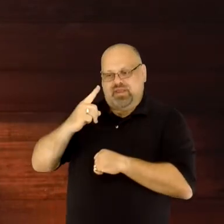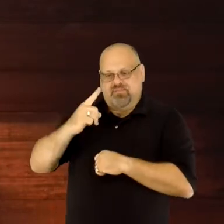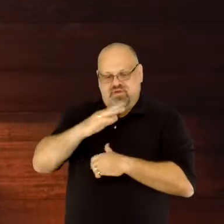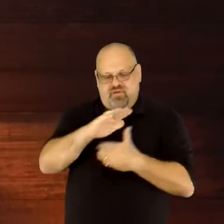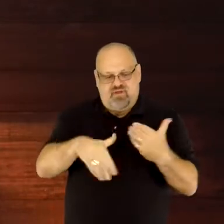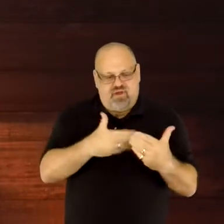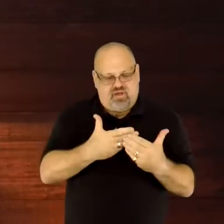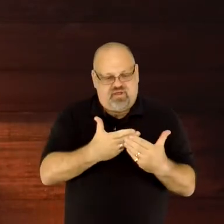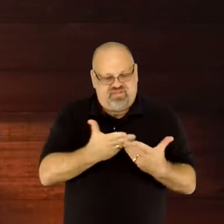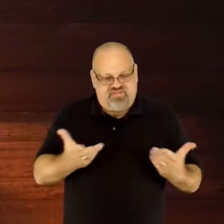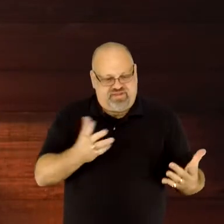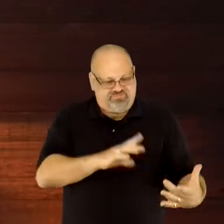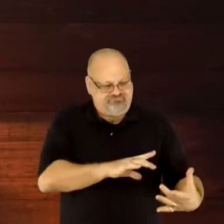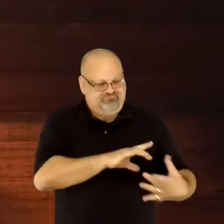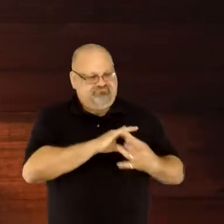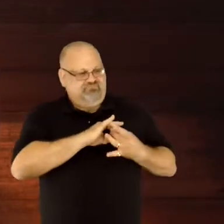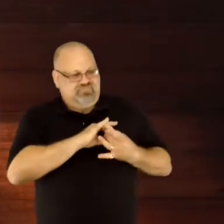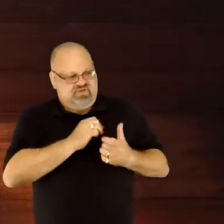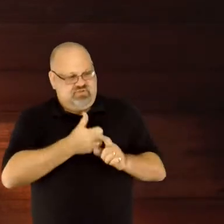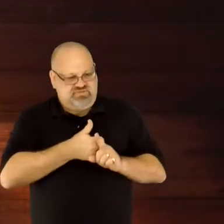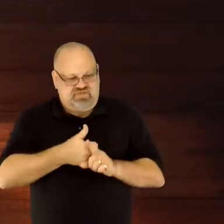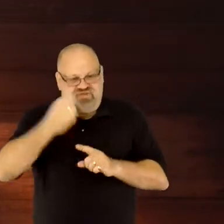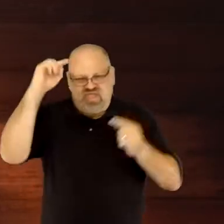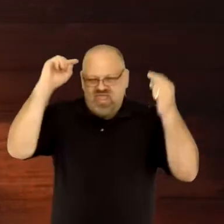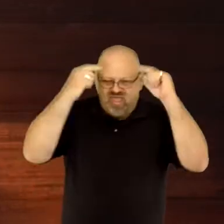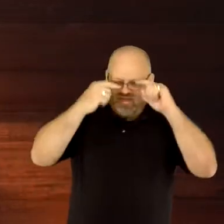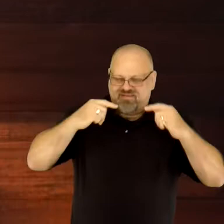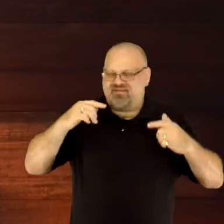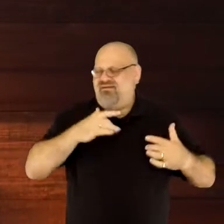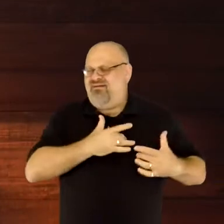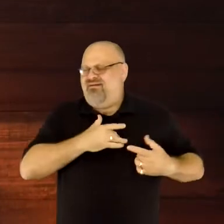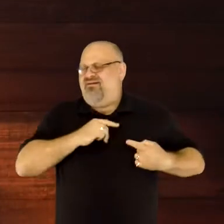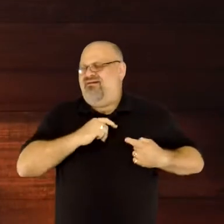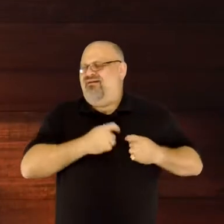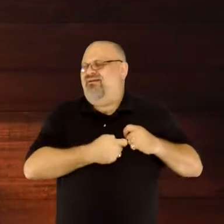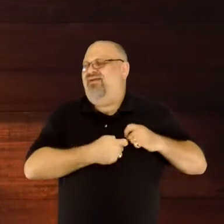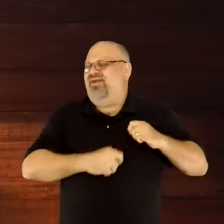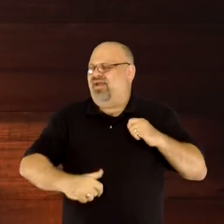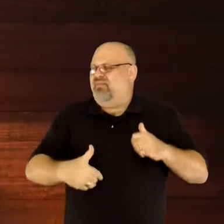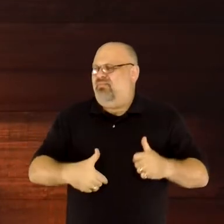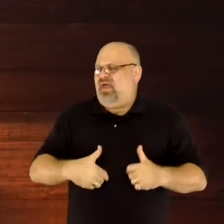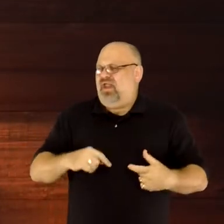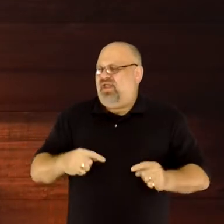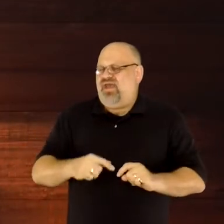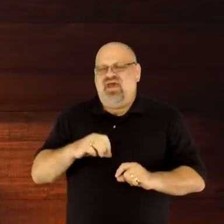are all wiped away when we receive peace through His blood